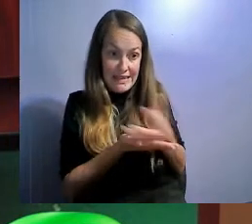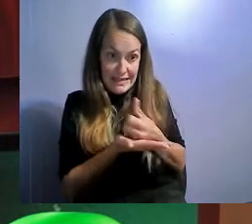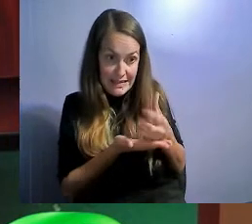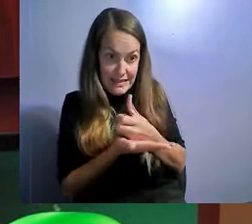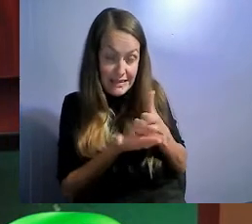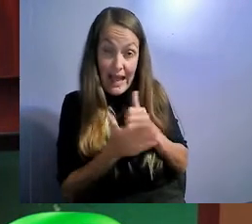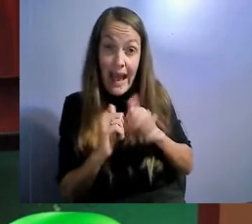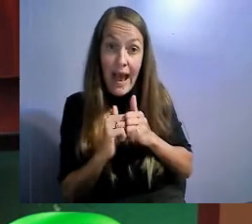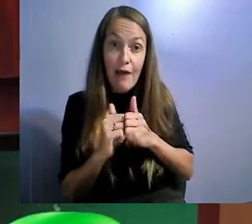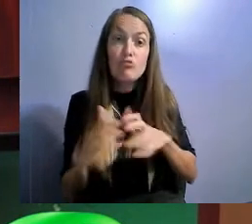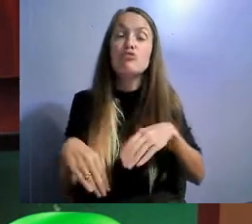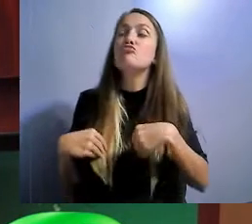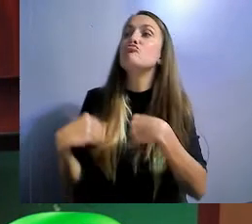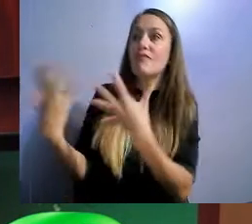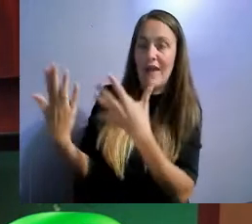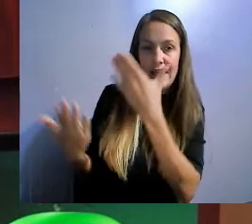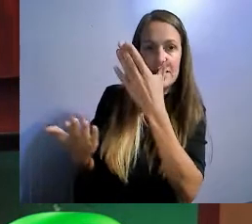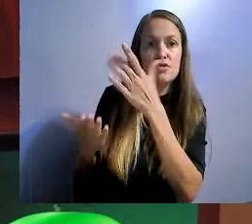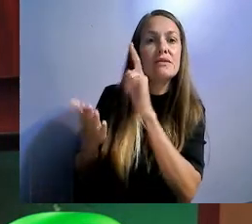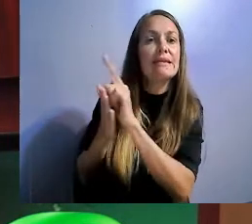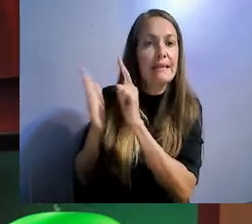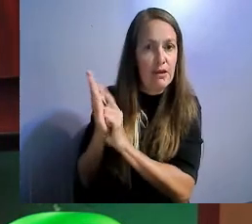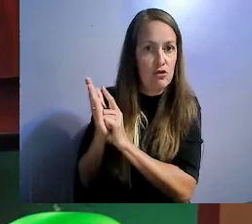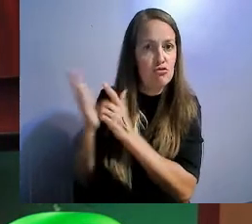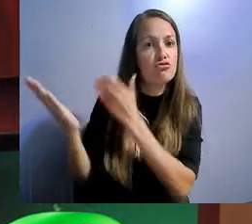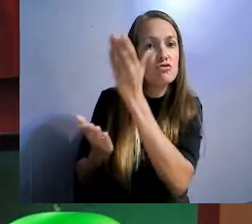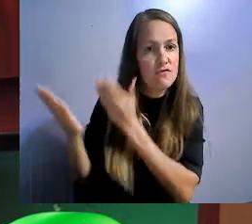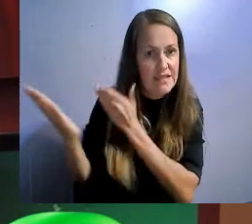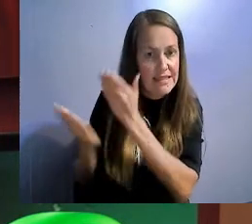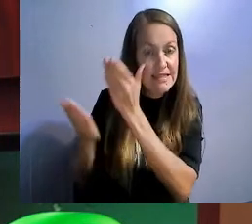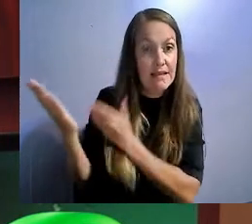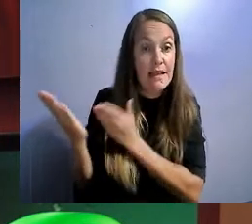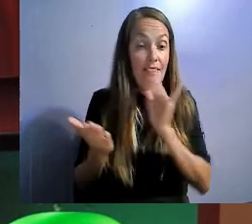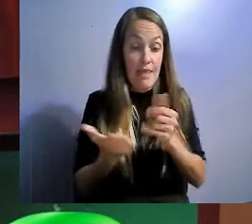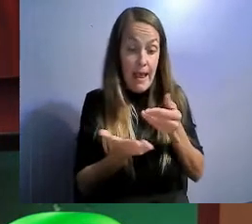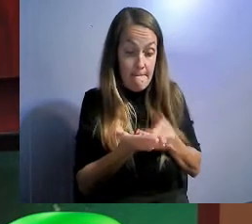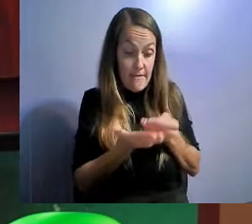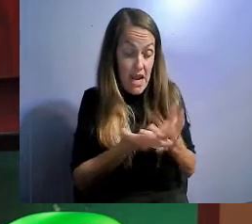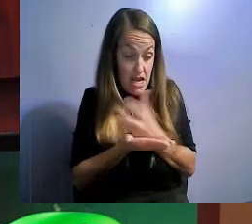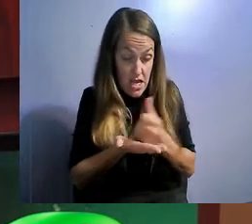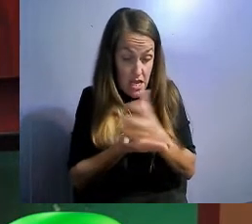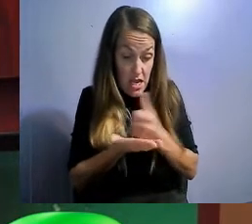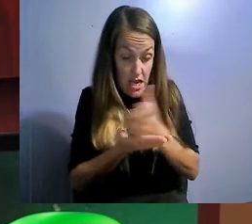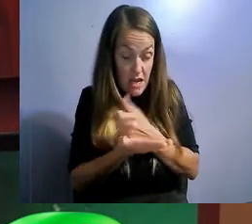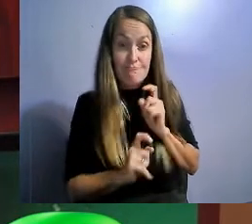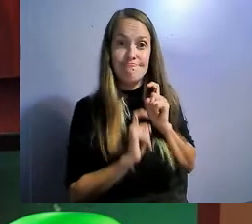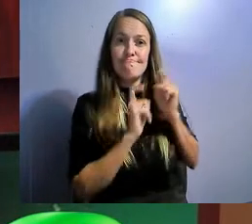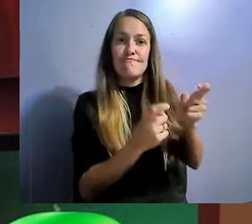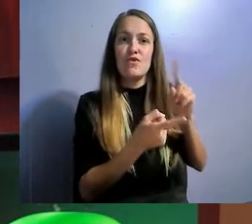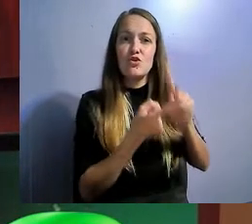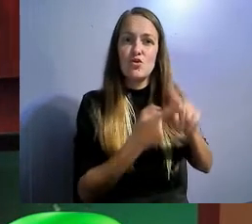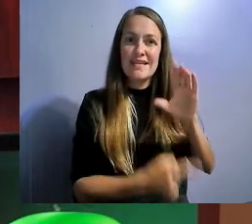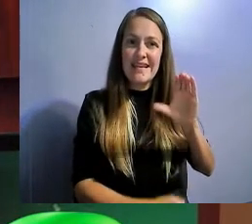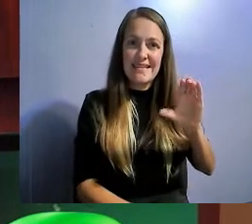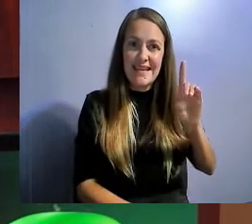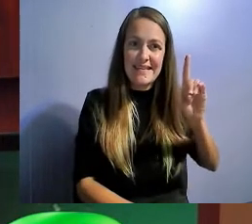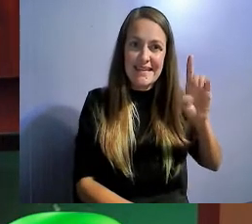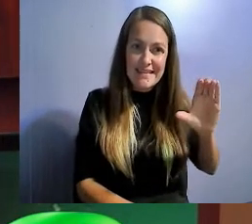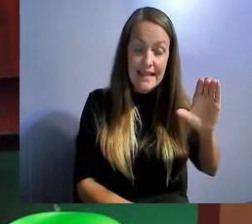broader nonprofits so that CCDC is not solely focused on needing donations and grants to support itself.